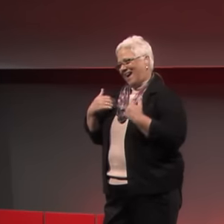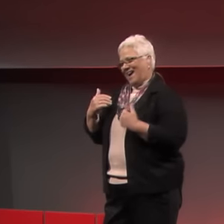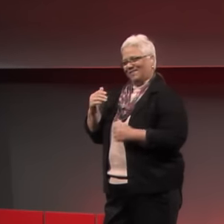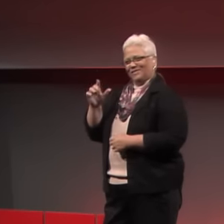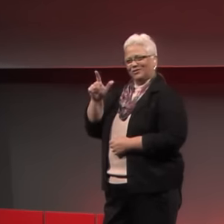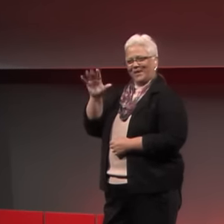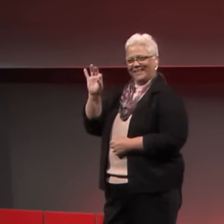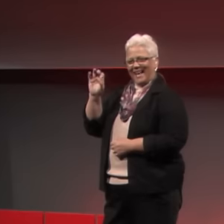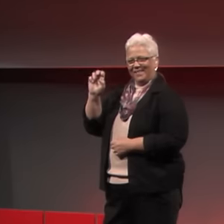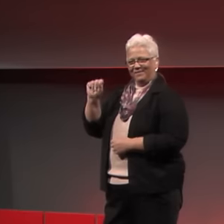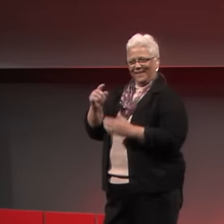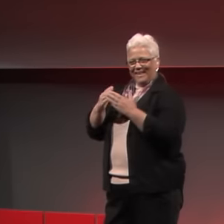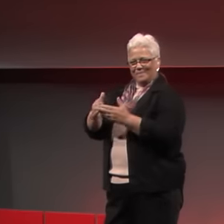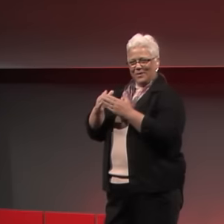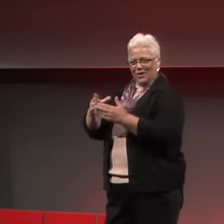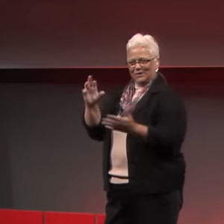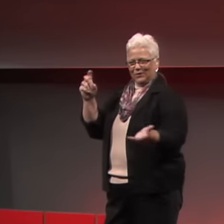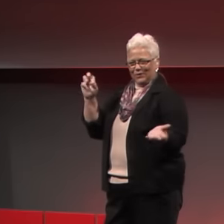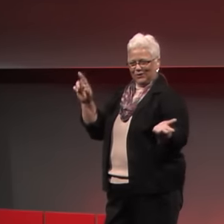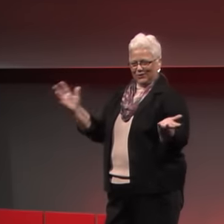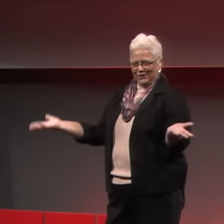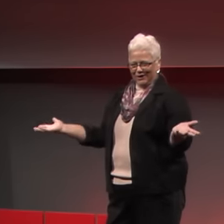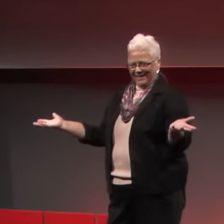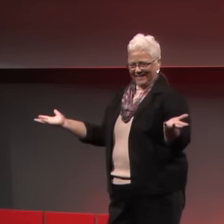That's, I guess, why I have a 29-foot cruiser today.